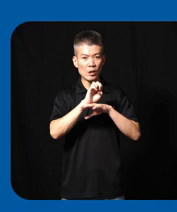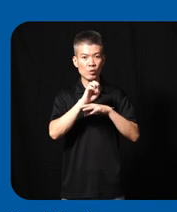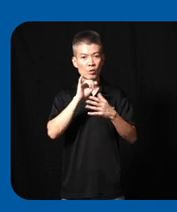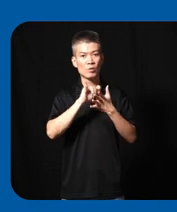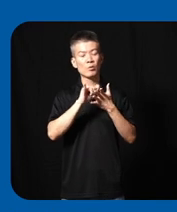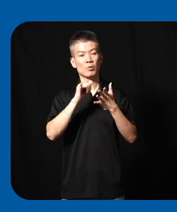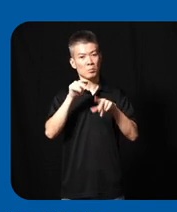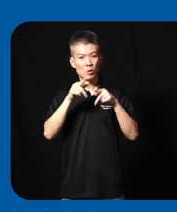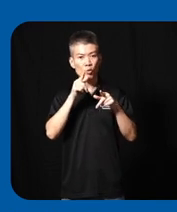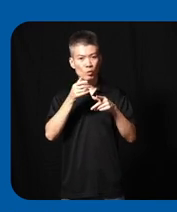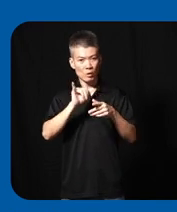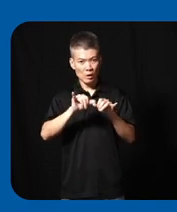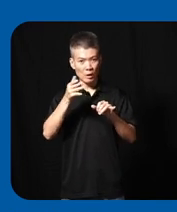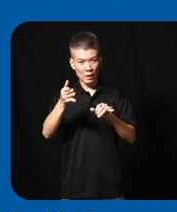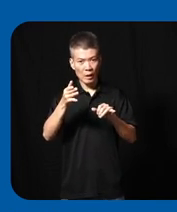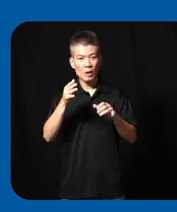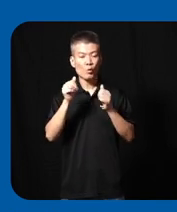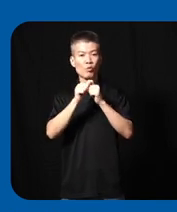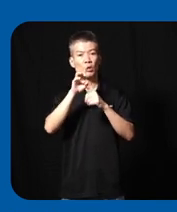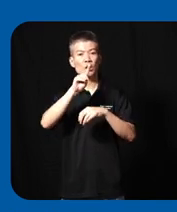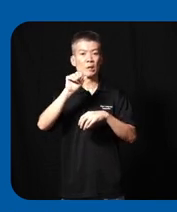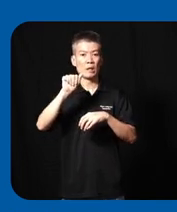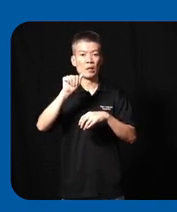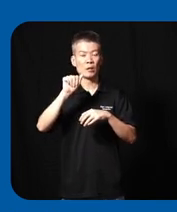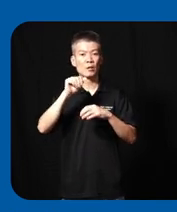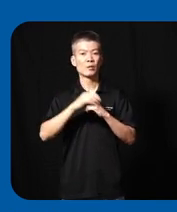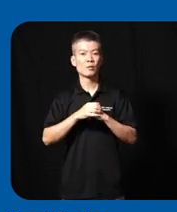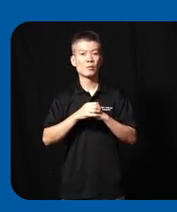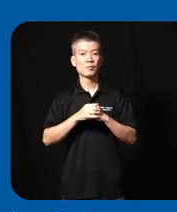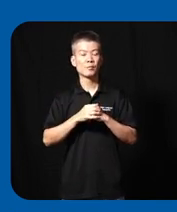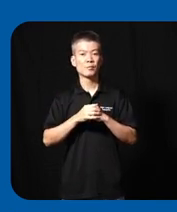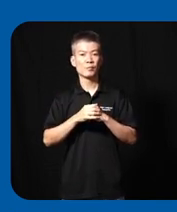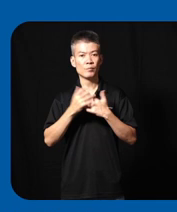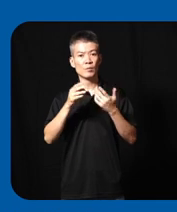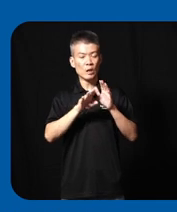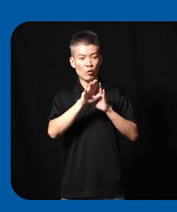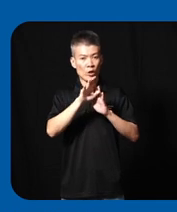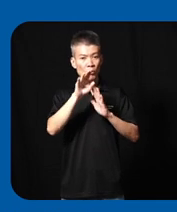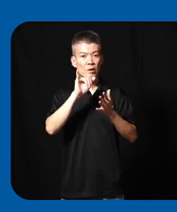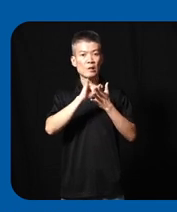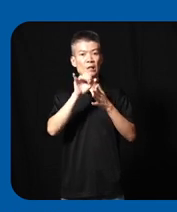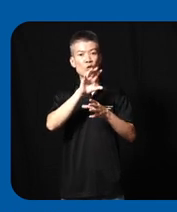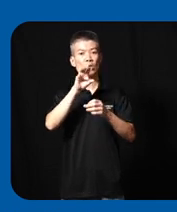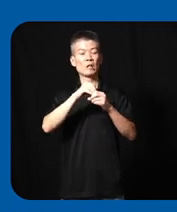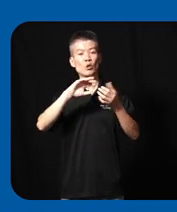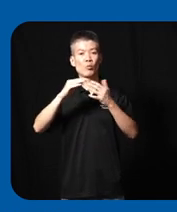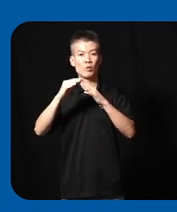residents including residents with disability to uh develop uh an inclusive community H through